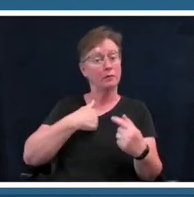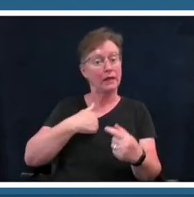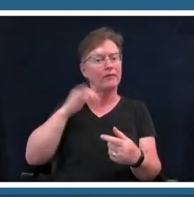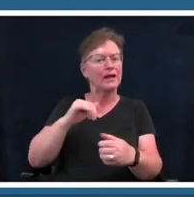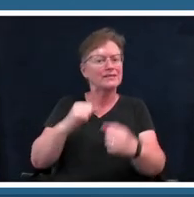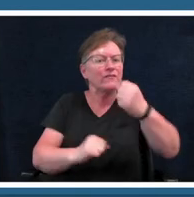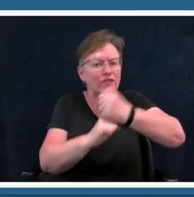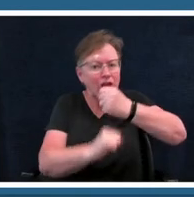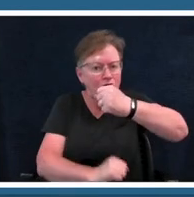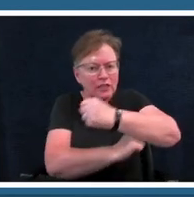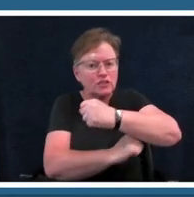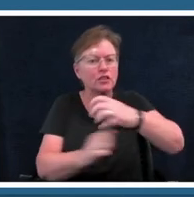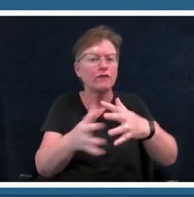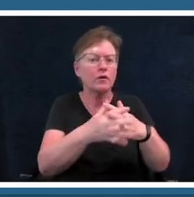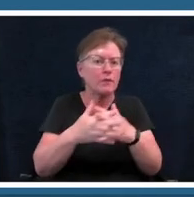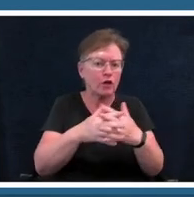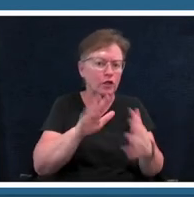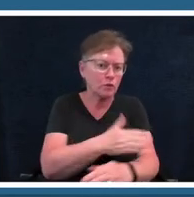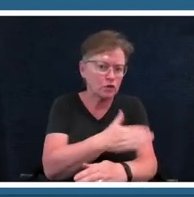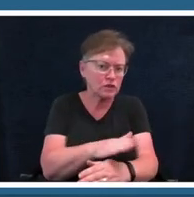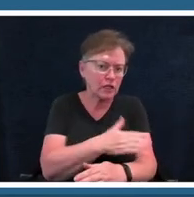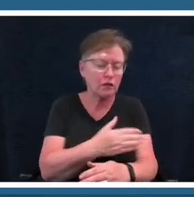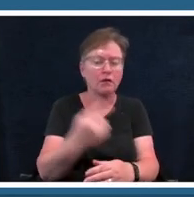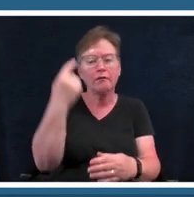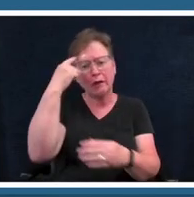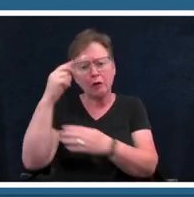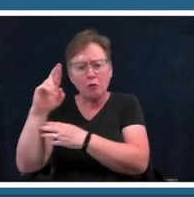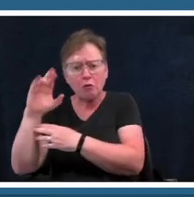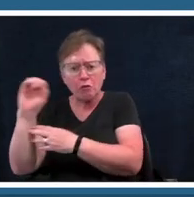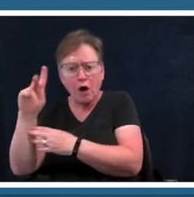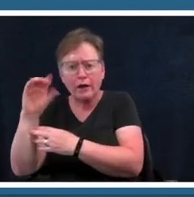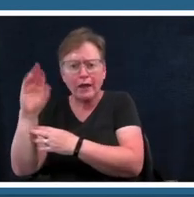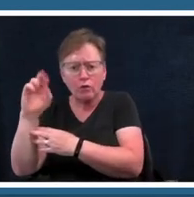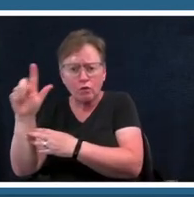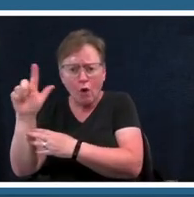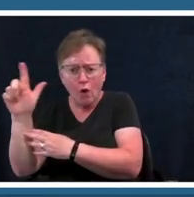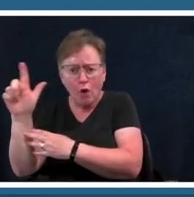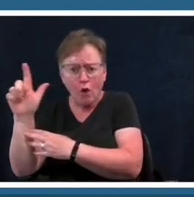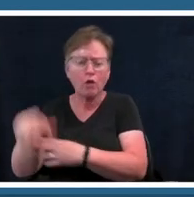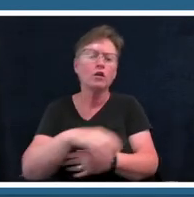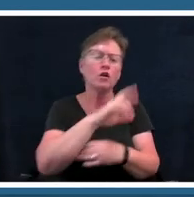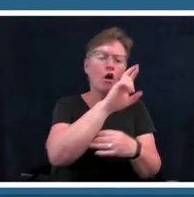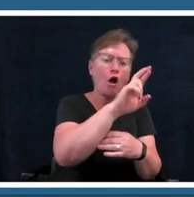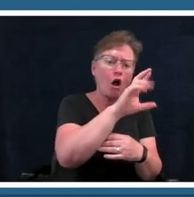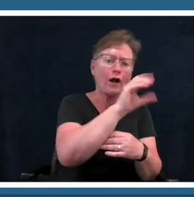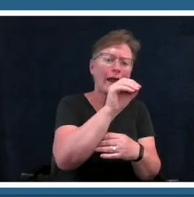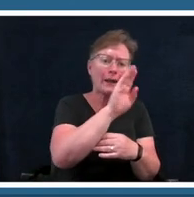if you think about where r b now where r